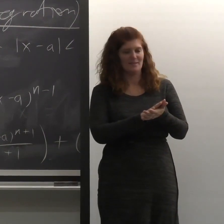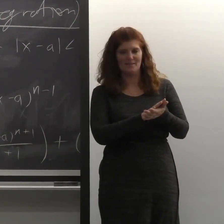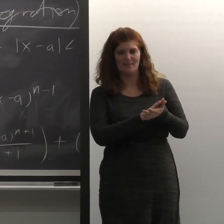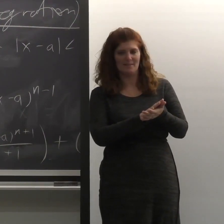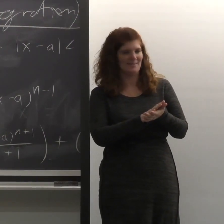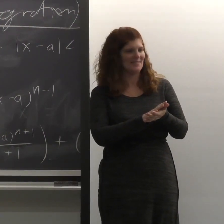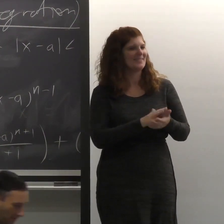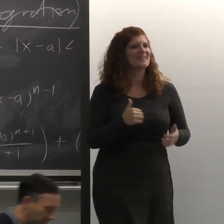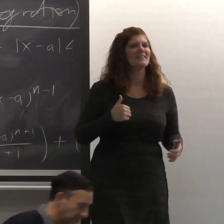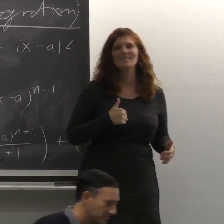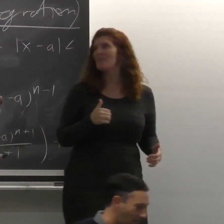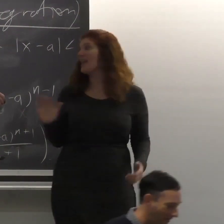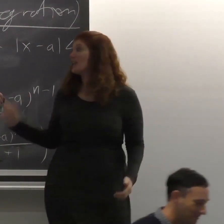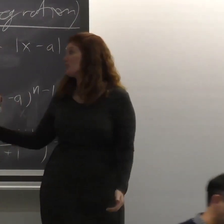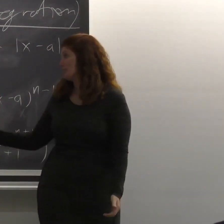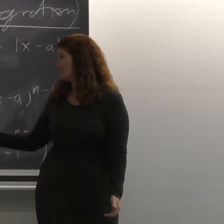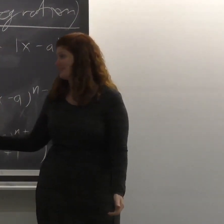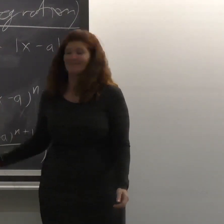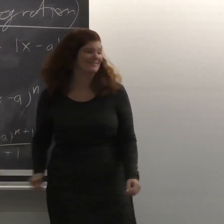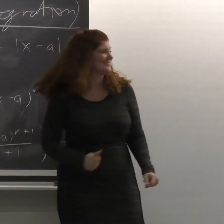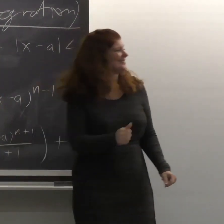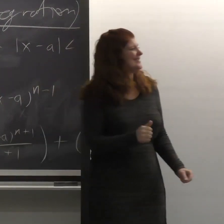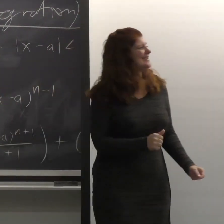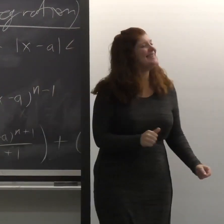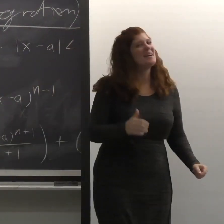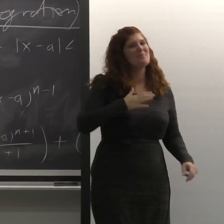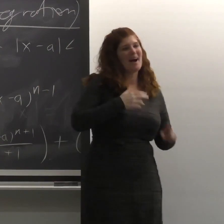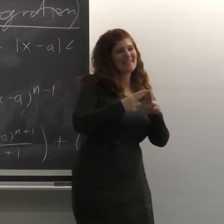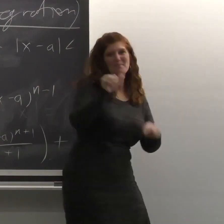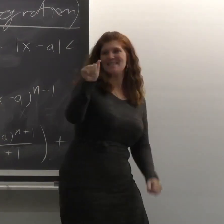Hi. Sorry. So my name's Anthony.